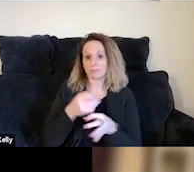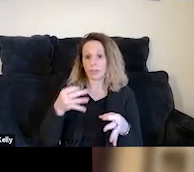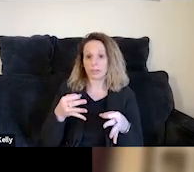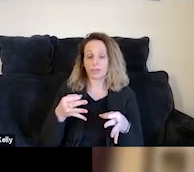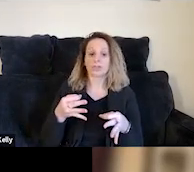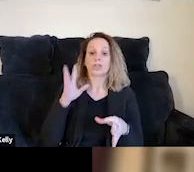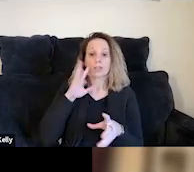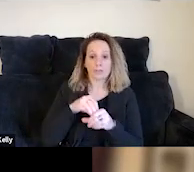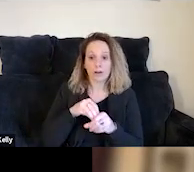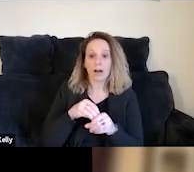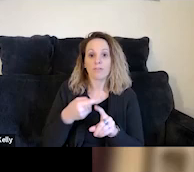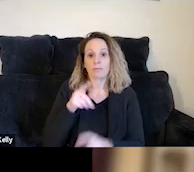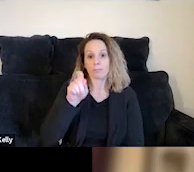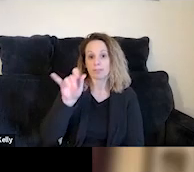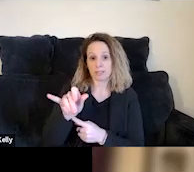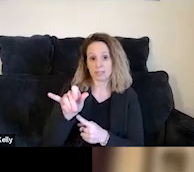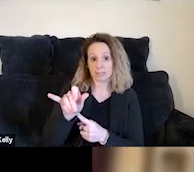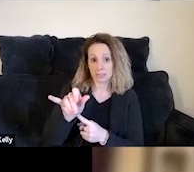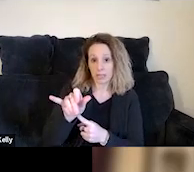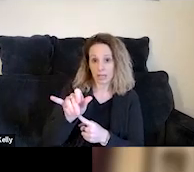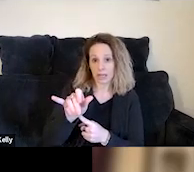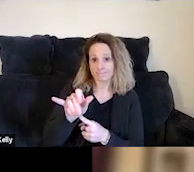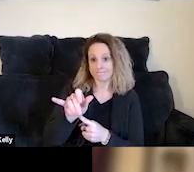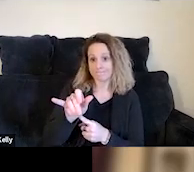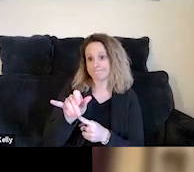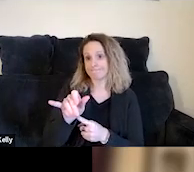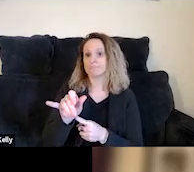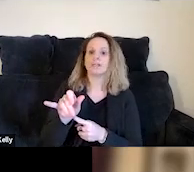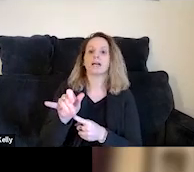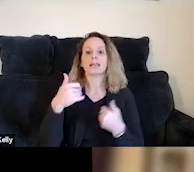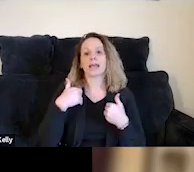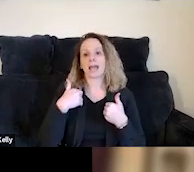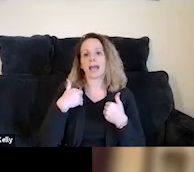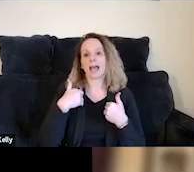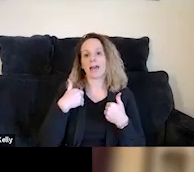come from disenfranchised communities, they are automatically put at a disadvantaged